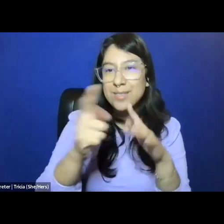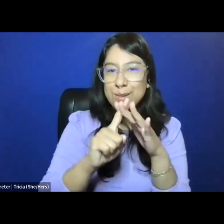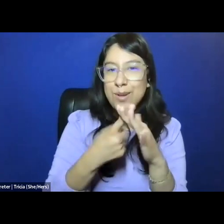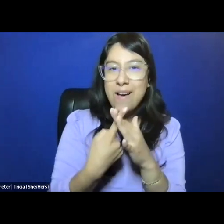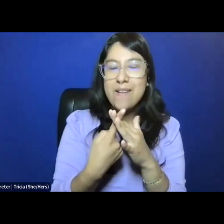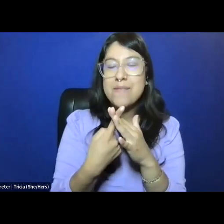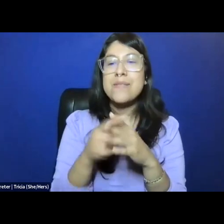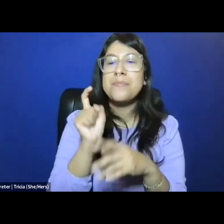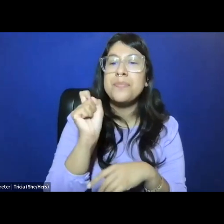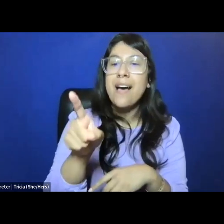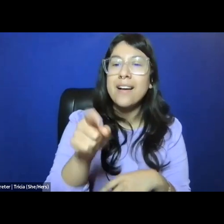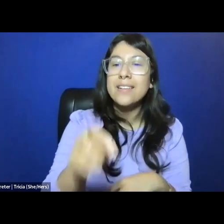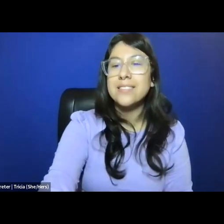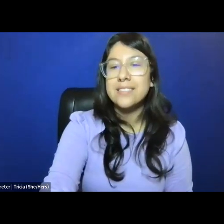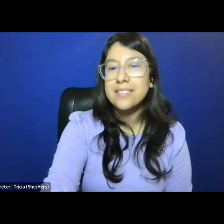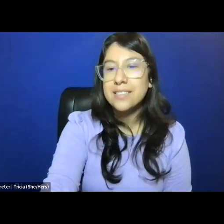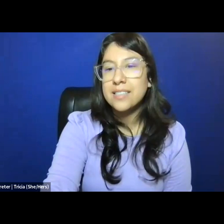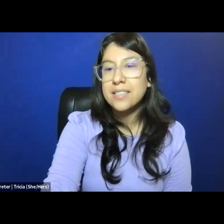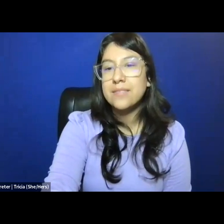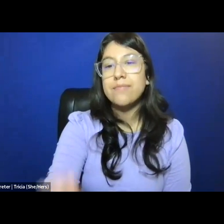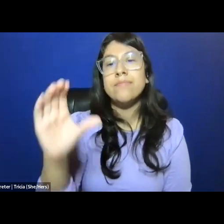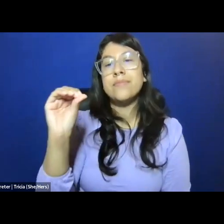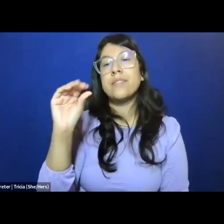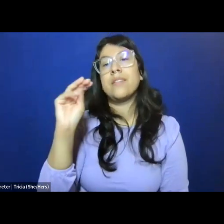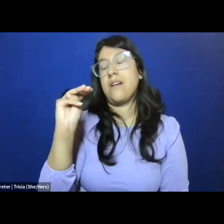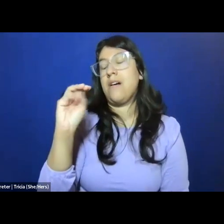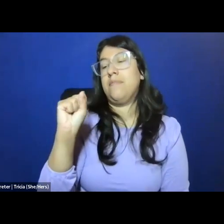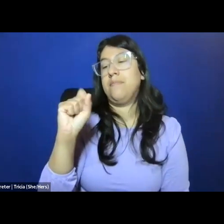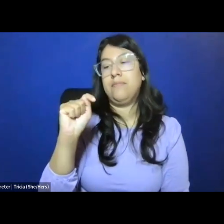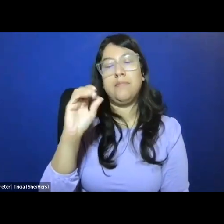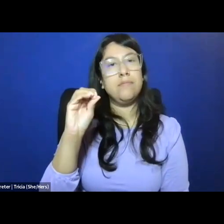I'd like to ask you about Comstock as sort of this,